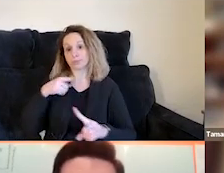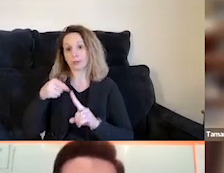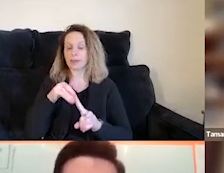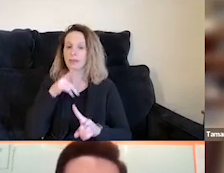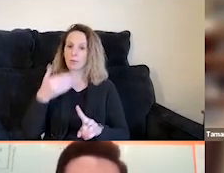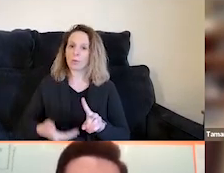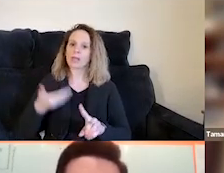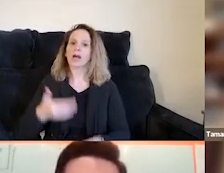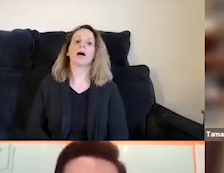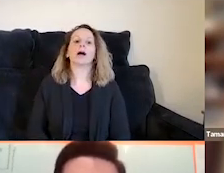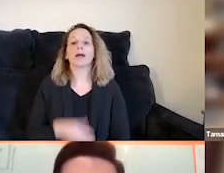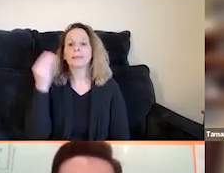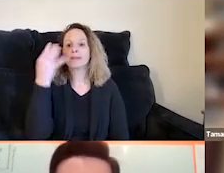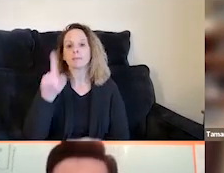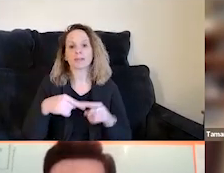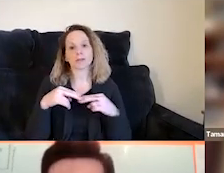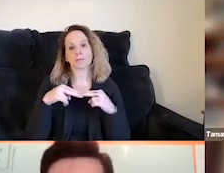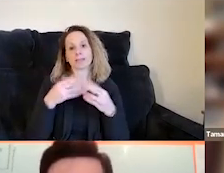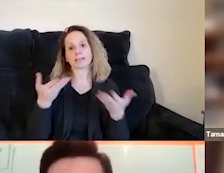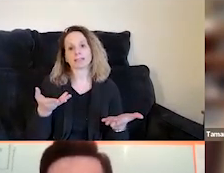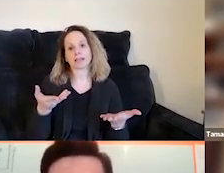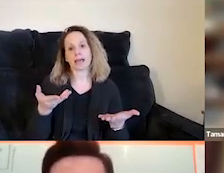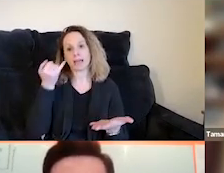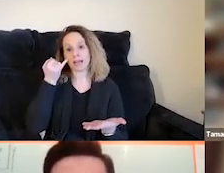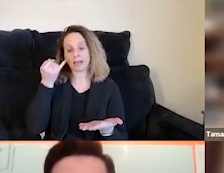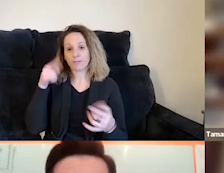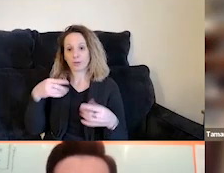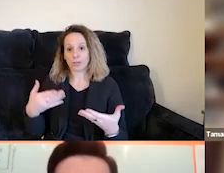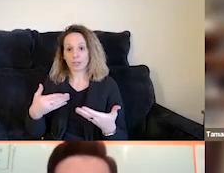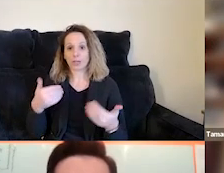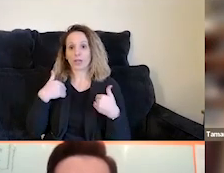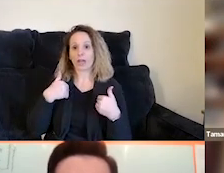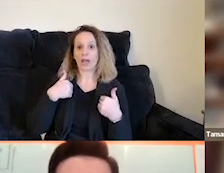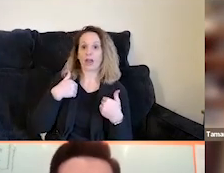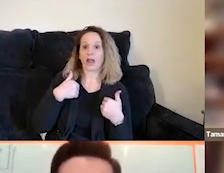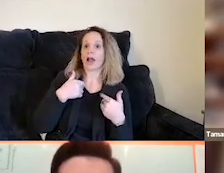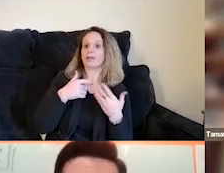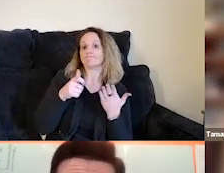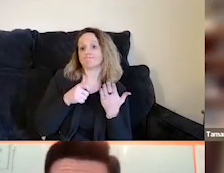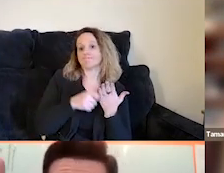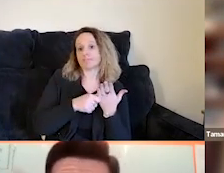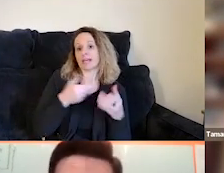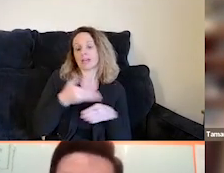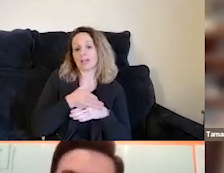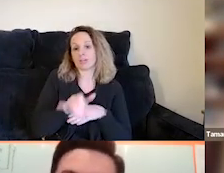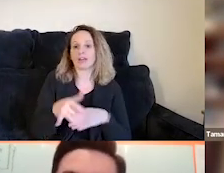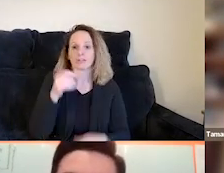There's some information here on our slides and you can review them here and you'll also have them in your packages afterwards. One of the first things I'll say or note